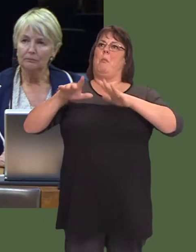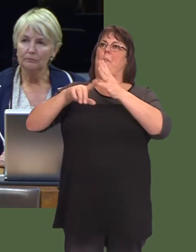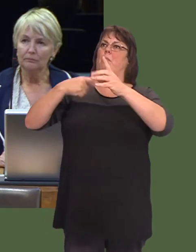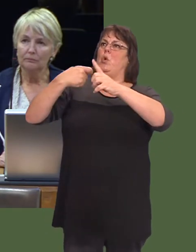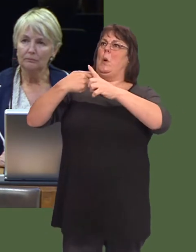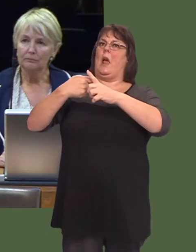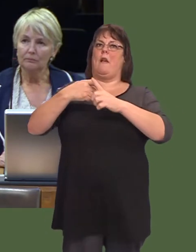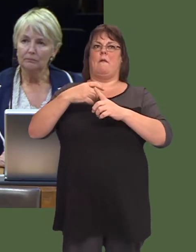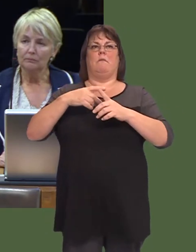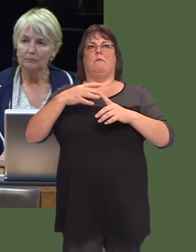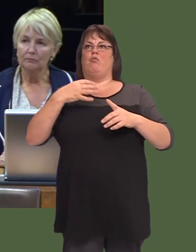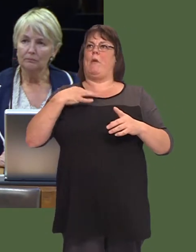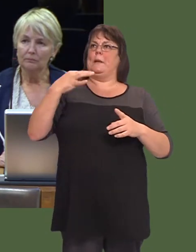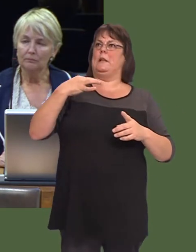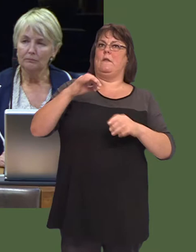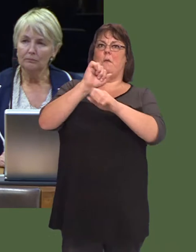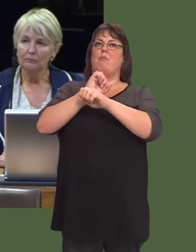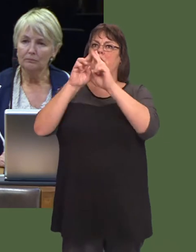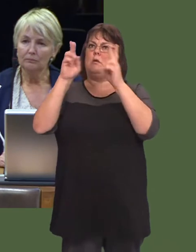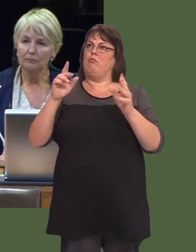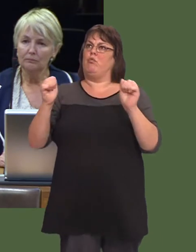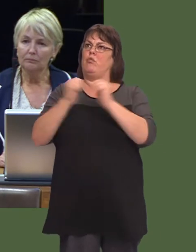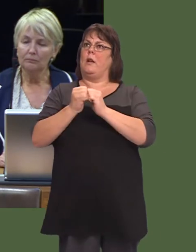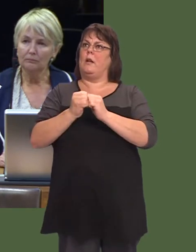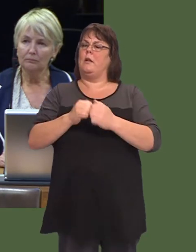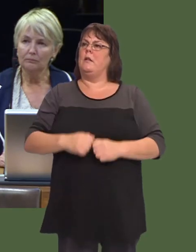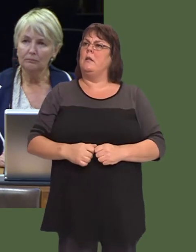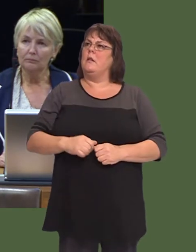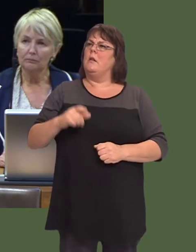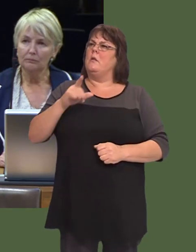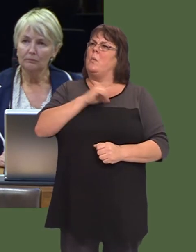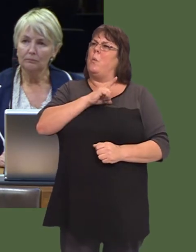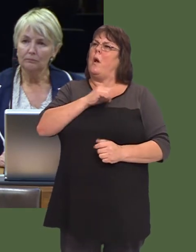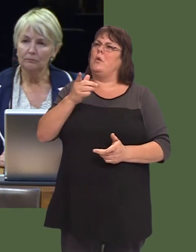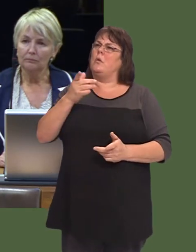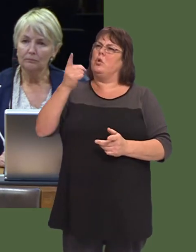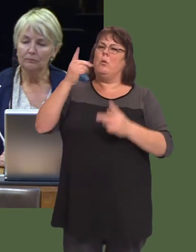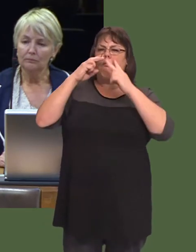Why are you setting up a commission on justice if not to deal with questions like this?